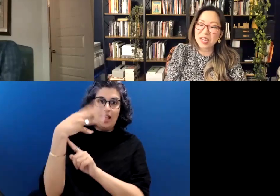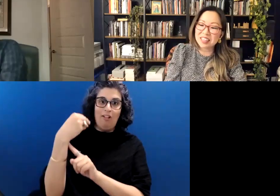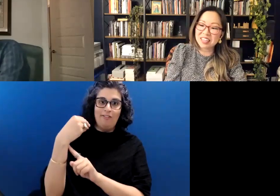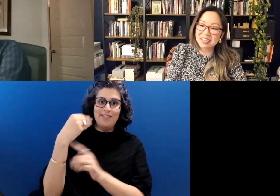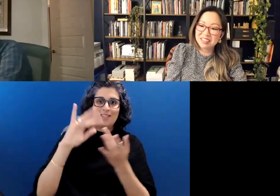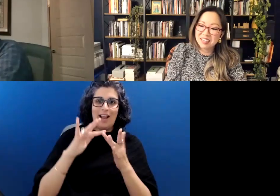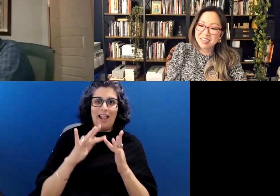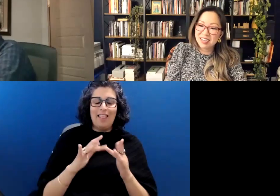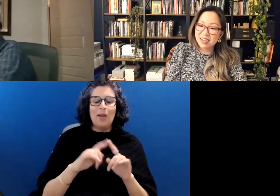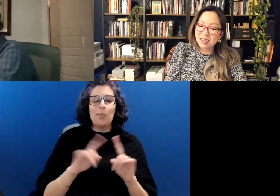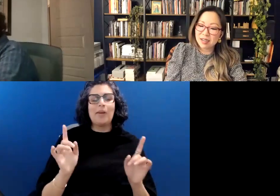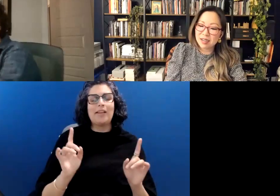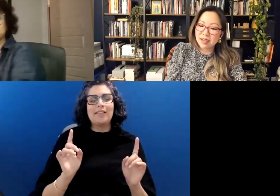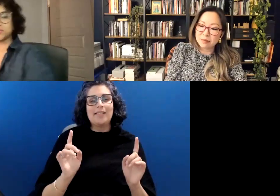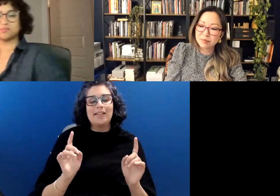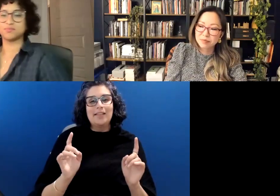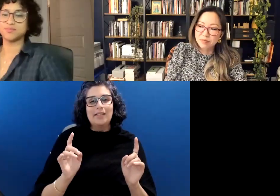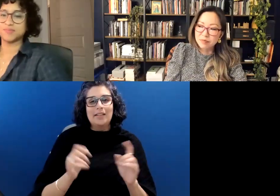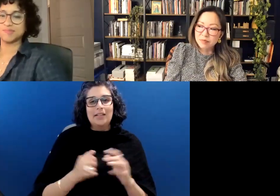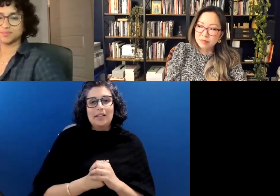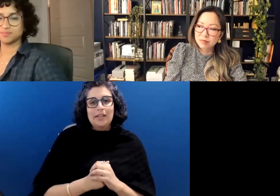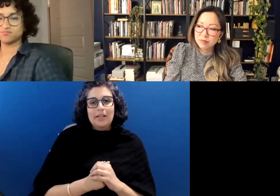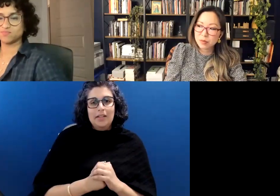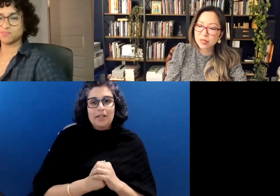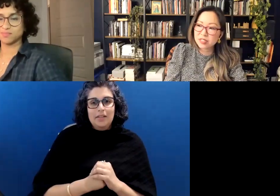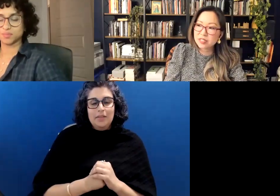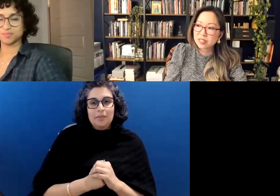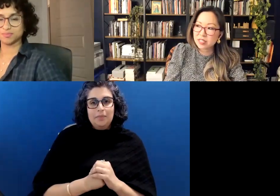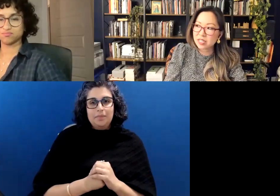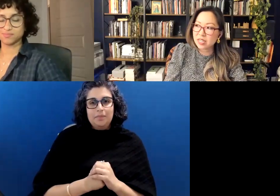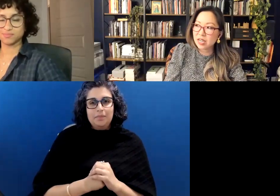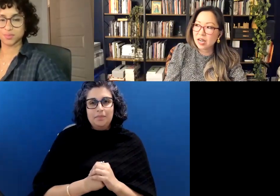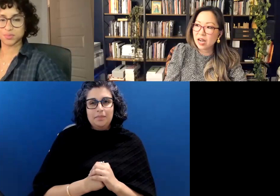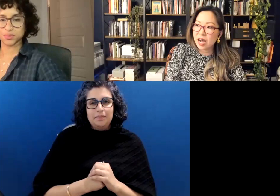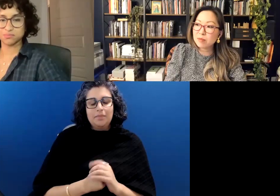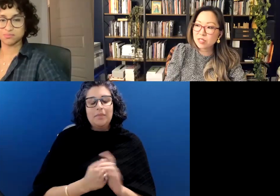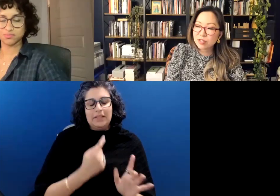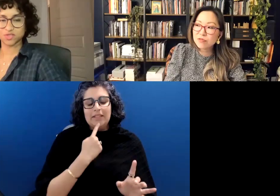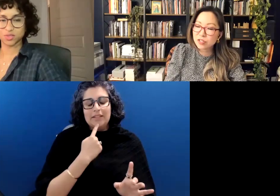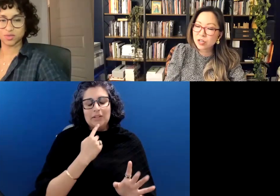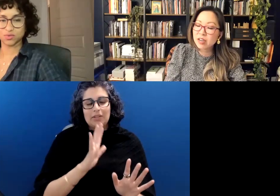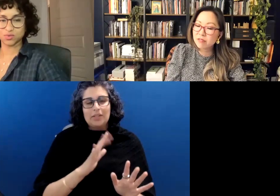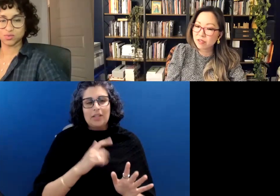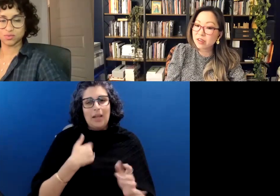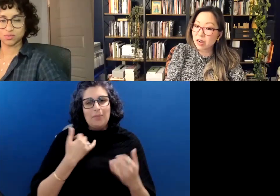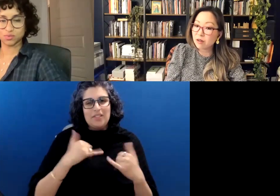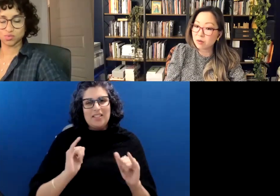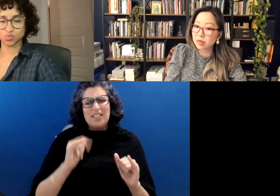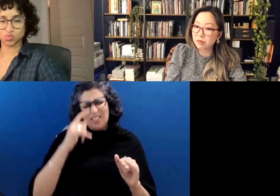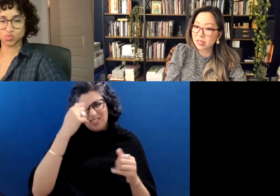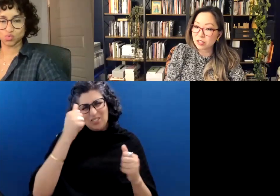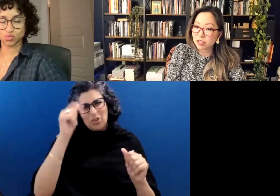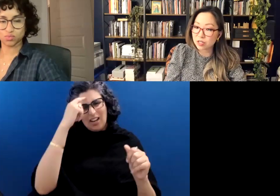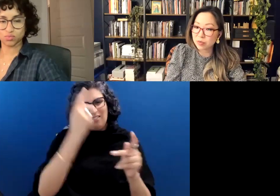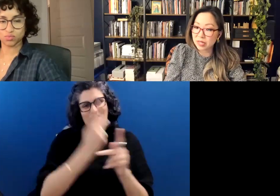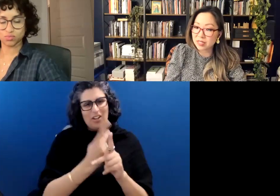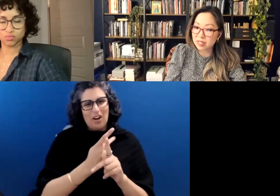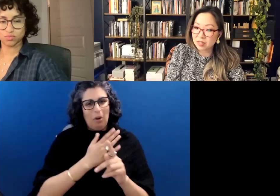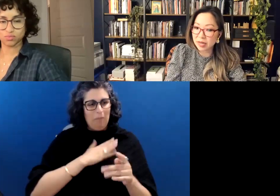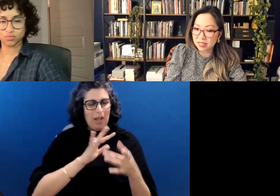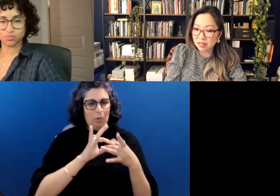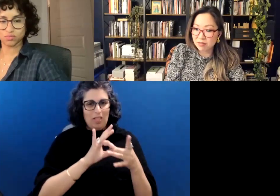But I think more seriously, I'm still trying to figure out what my relationship is to myself